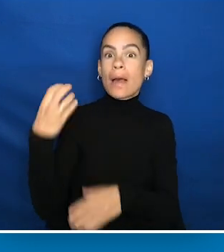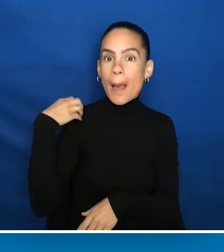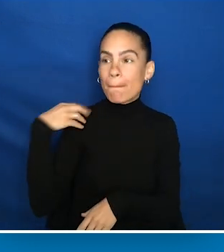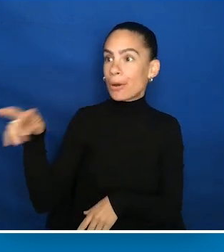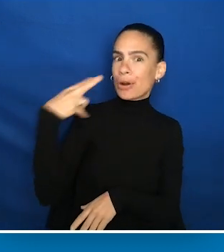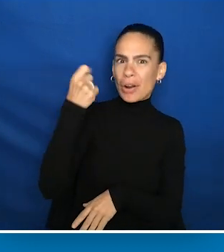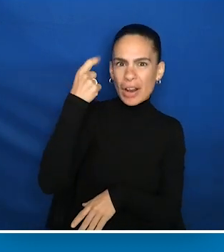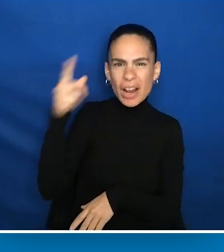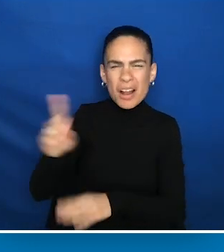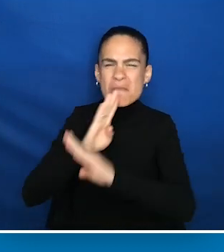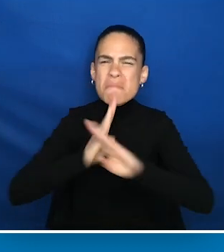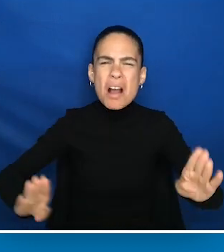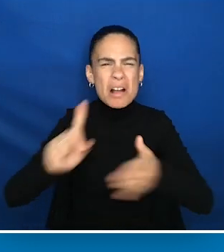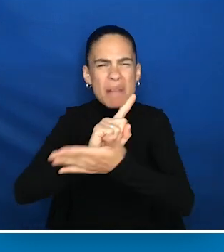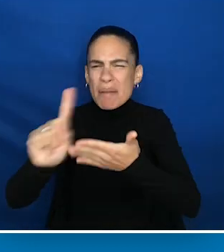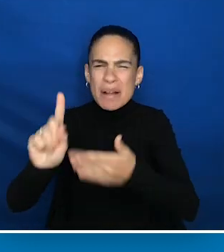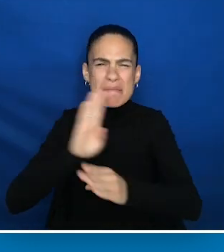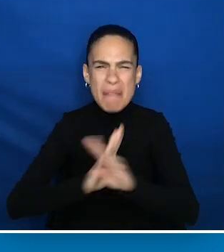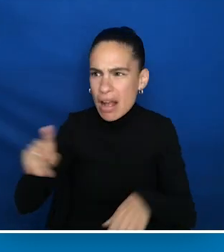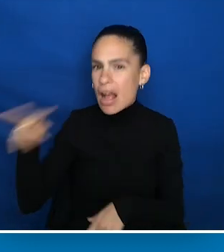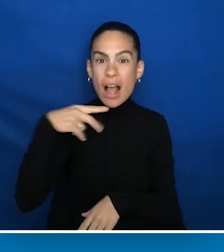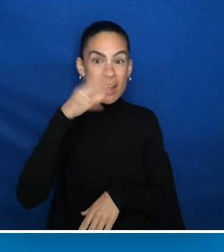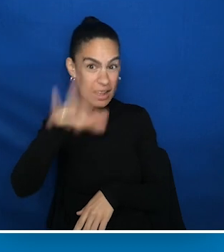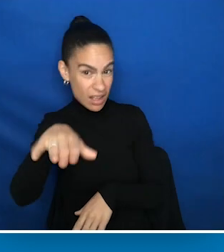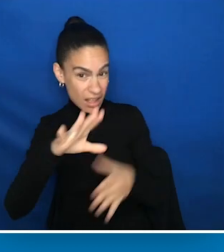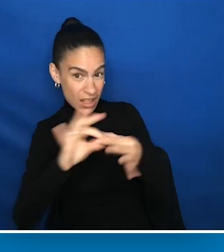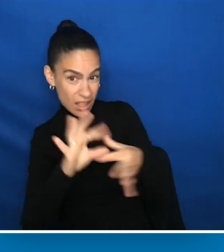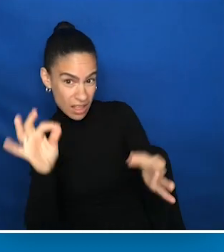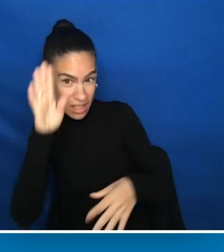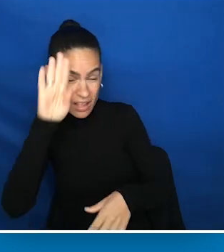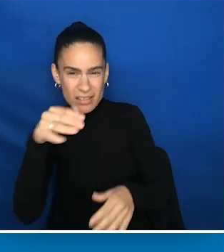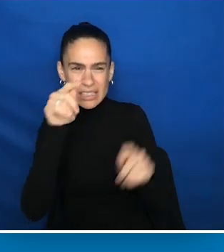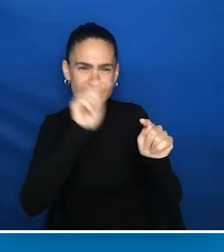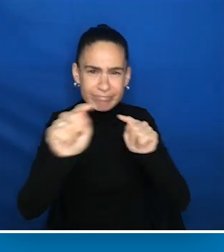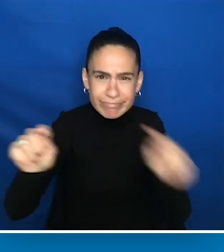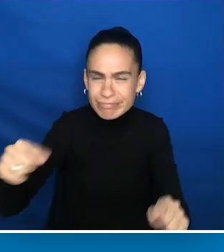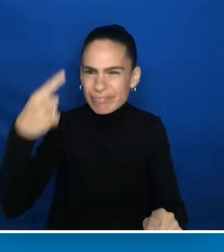I mean this guy hasn't said anything all week, and he goes, "Every man goes out of his mind in his own way."